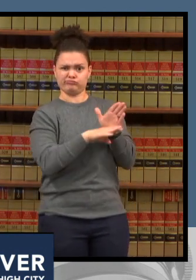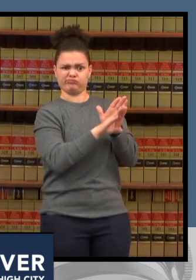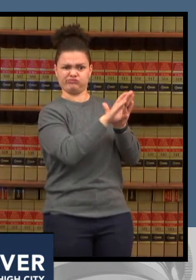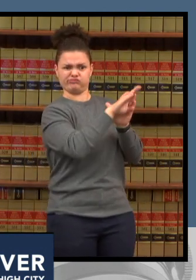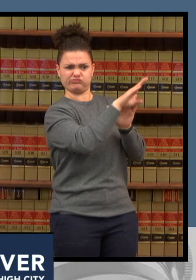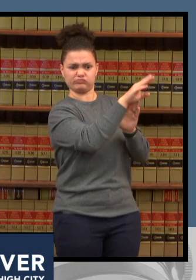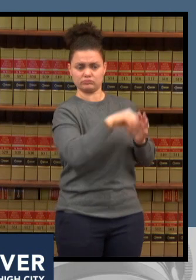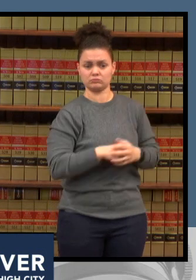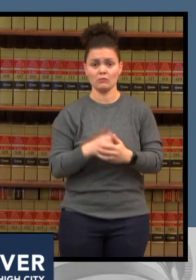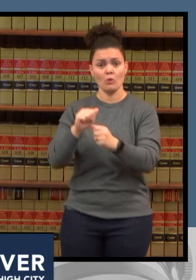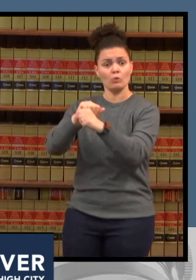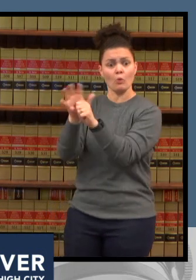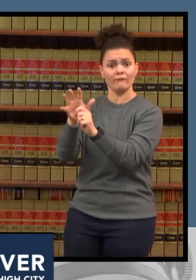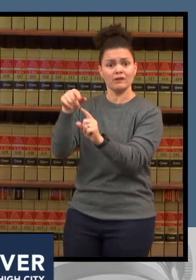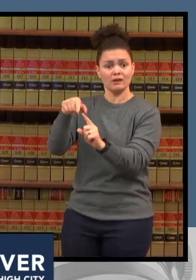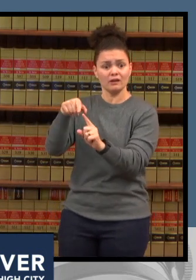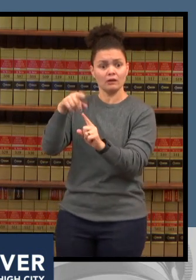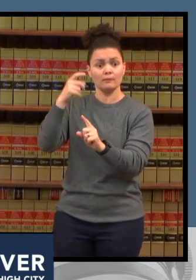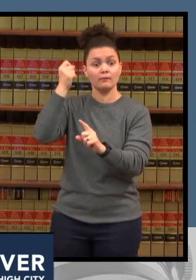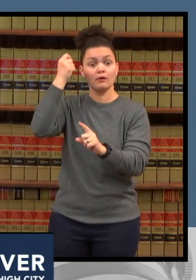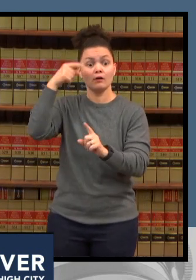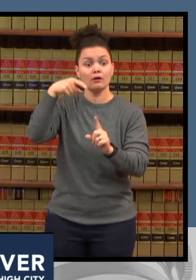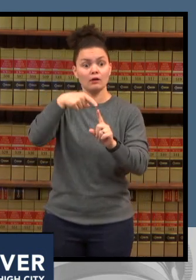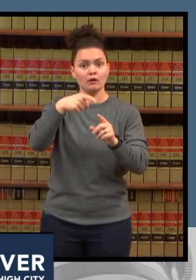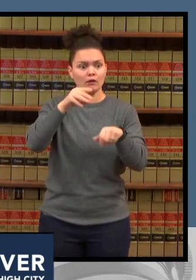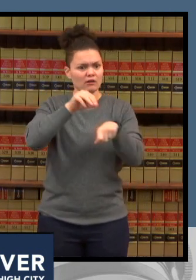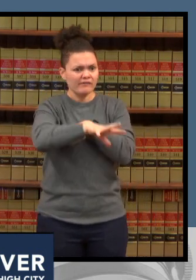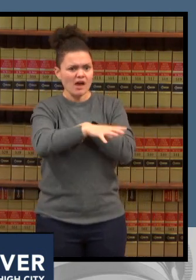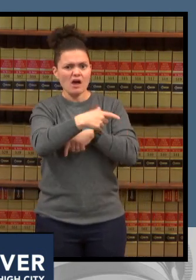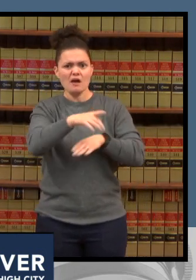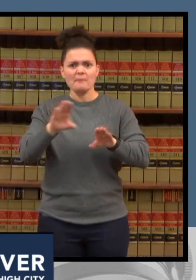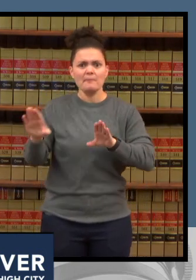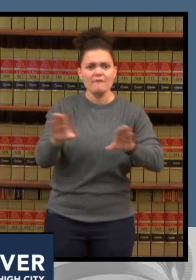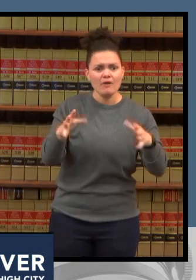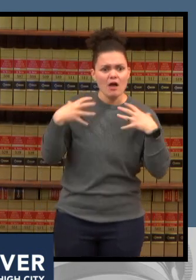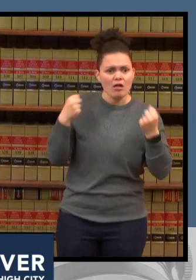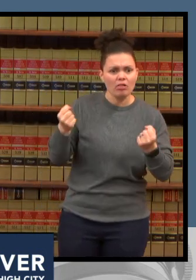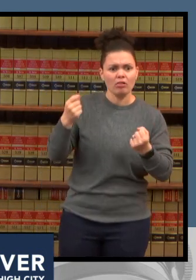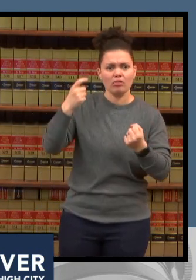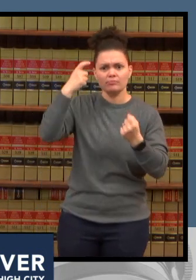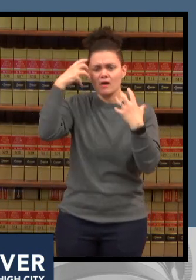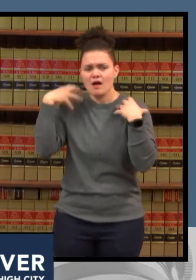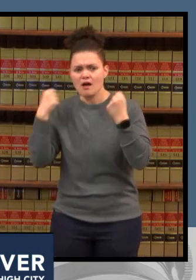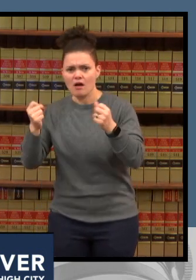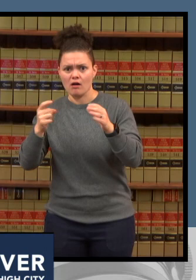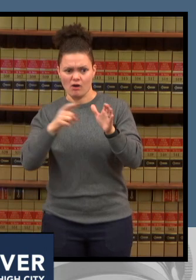needs in kids those two things have resulted in significant increases in volumes at our hospitals